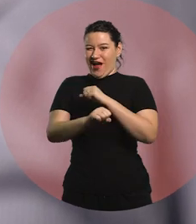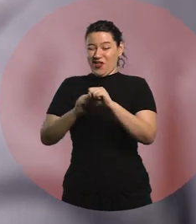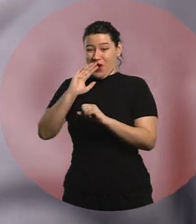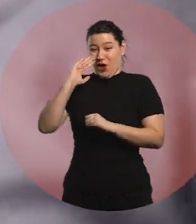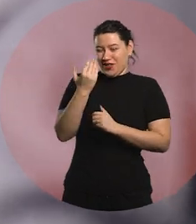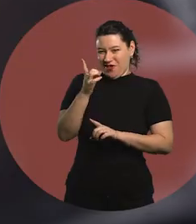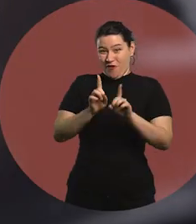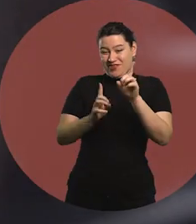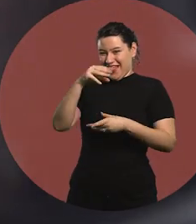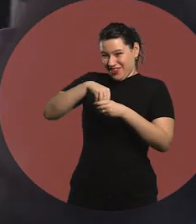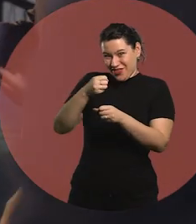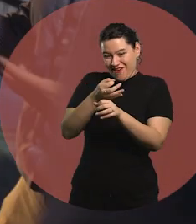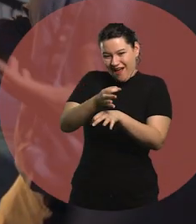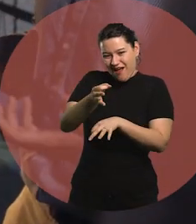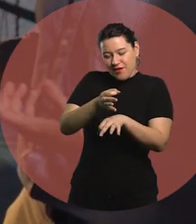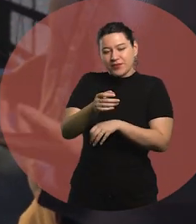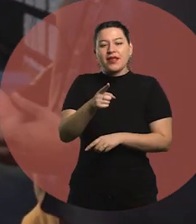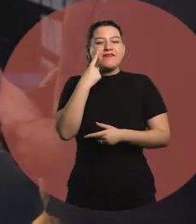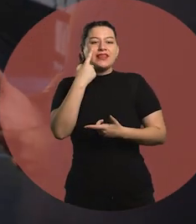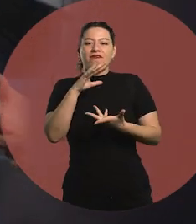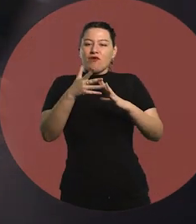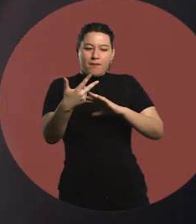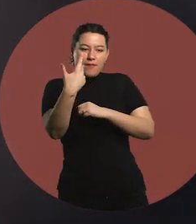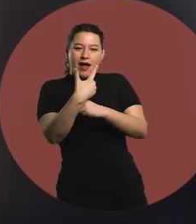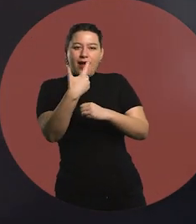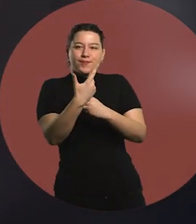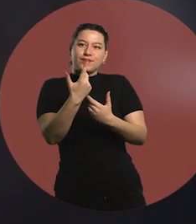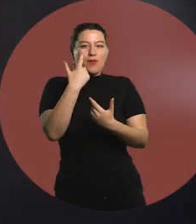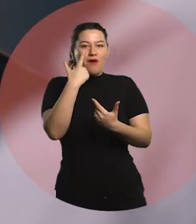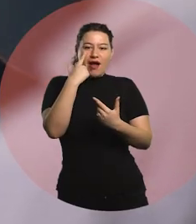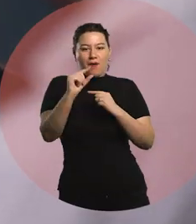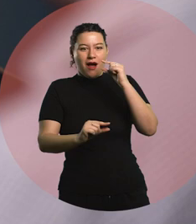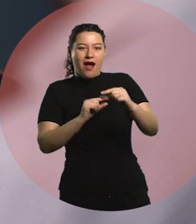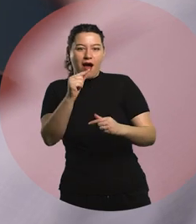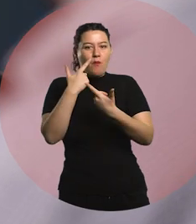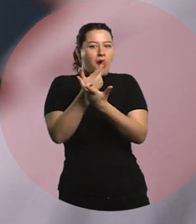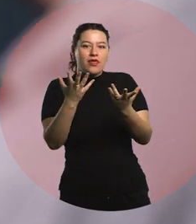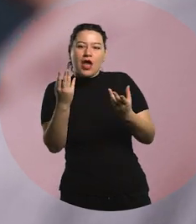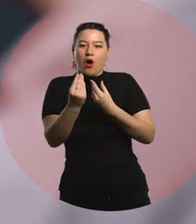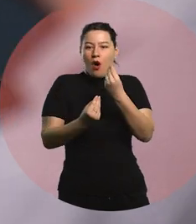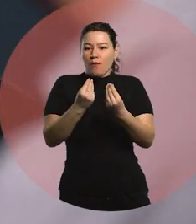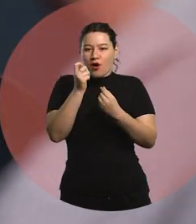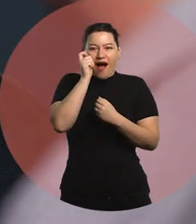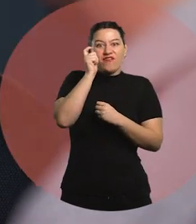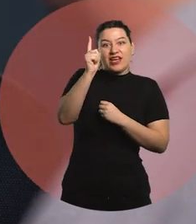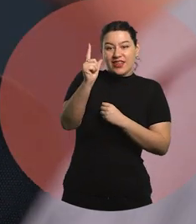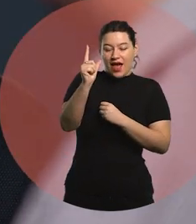This format is a bit of an experiment for us. Showing how the competencies, the abilities that you develop